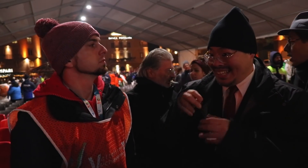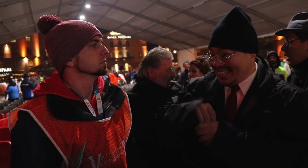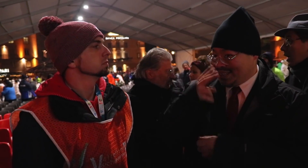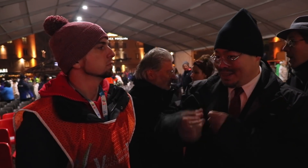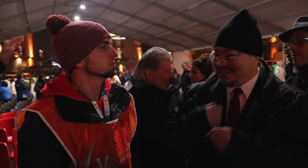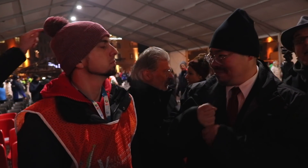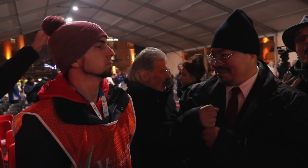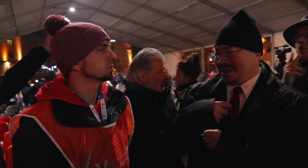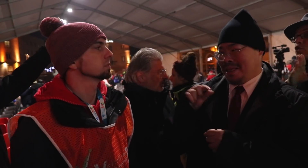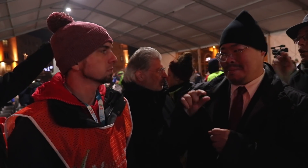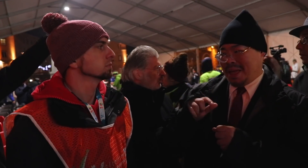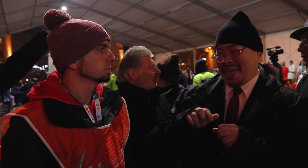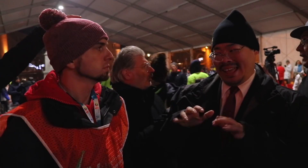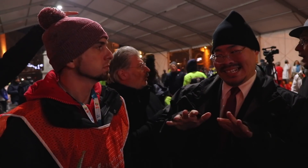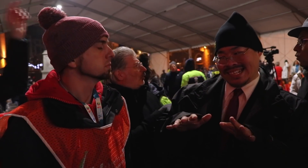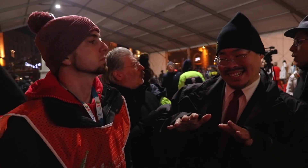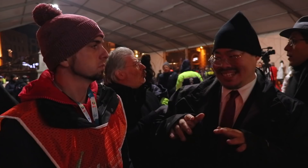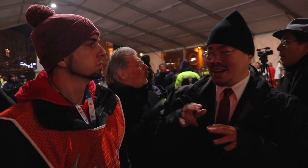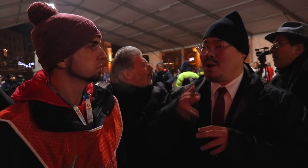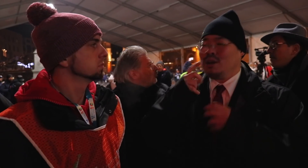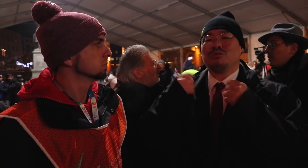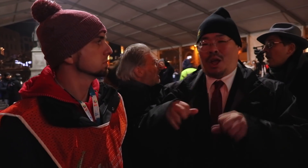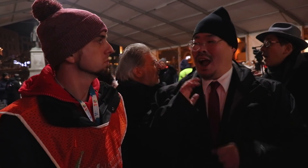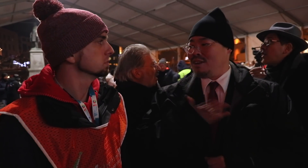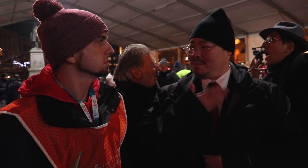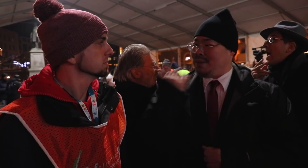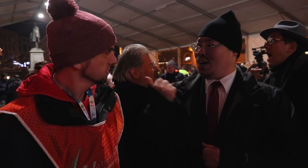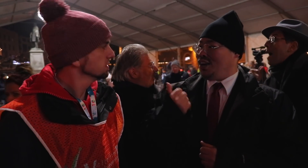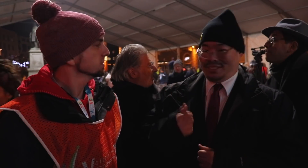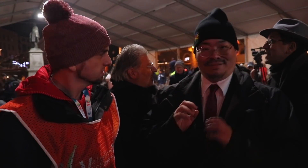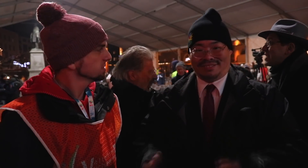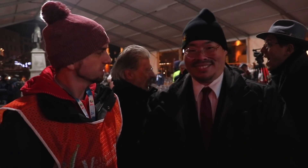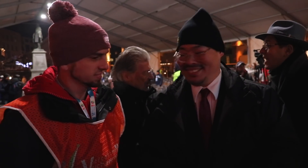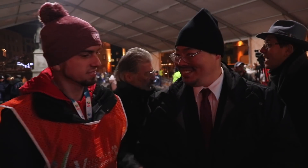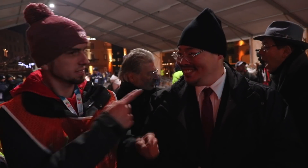in two years... It will be tough. So we will try our best.